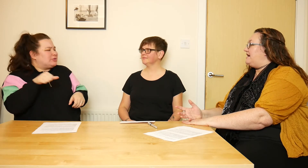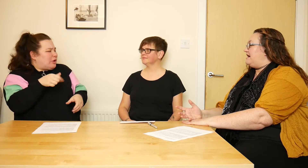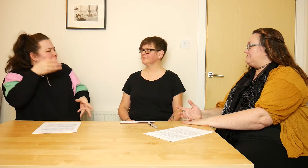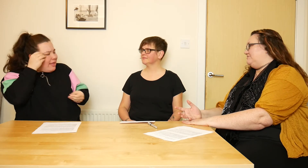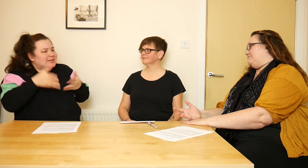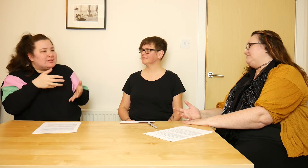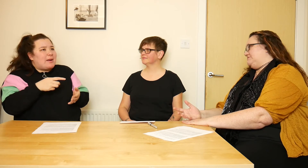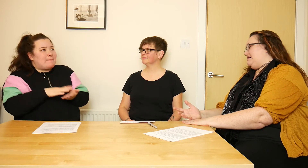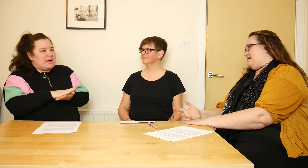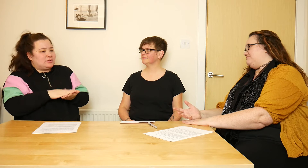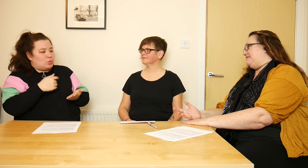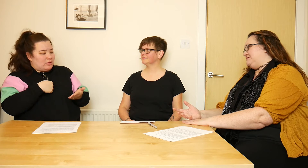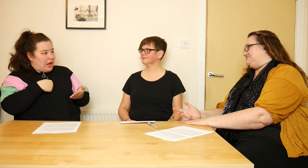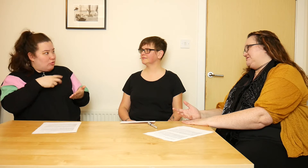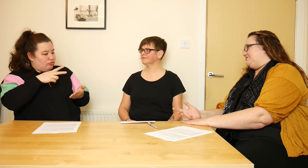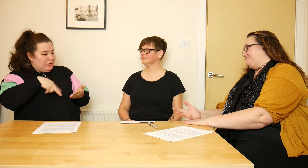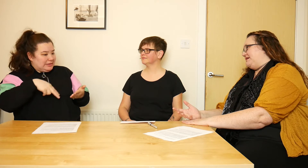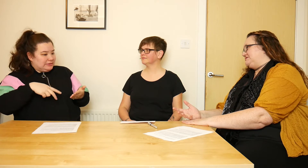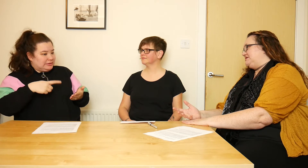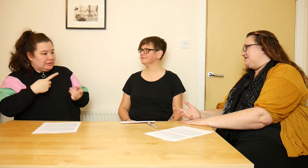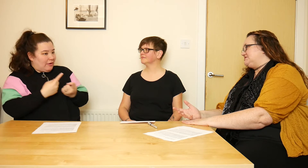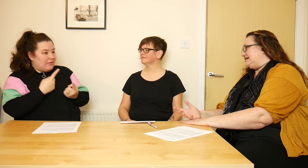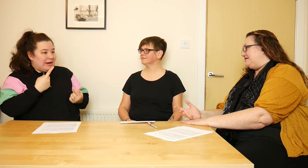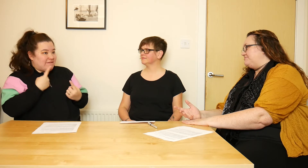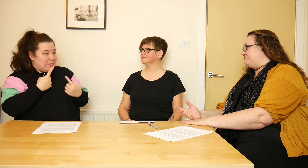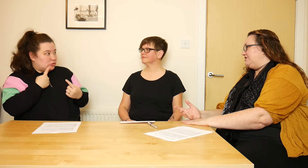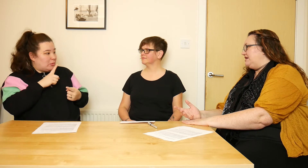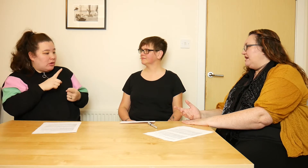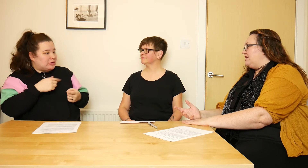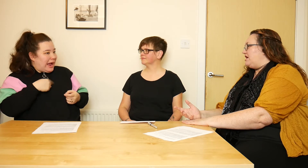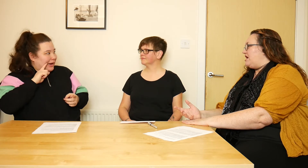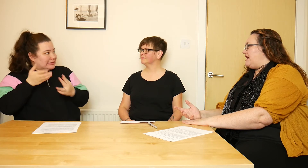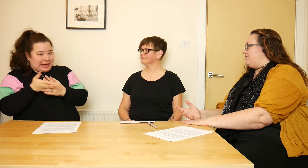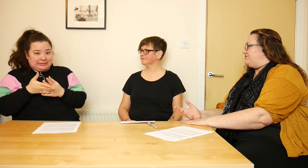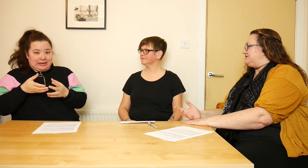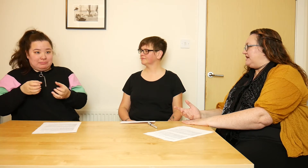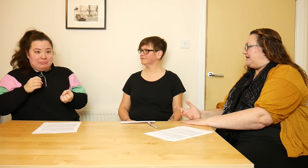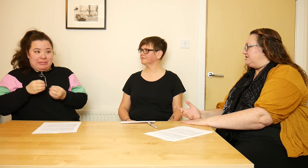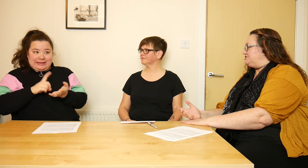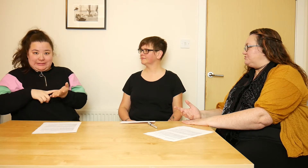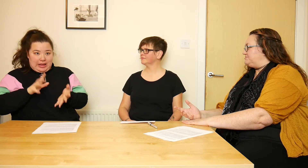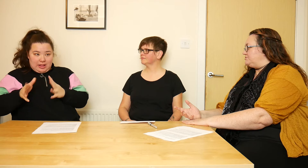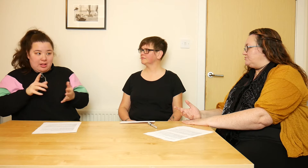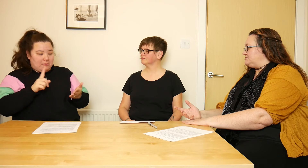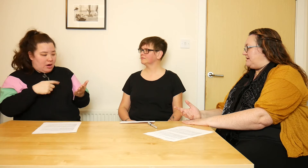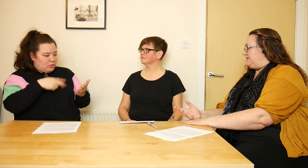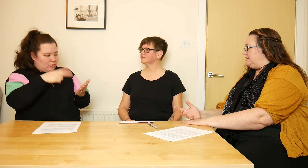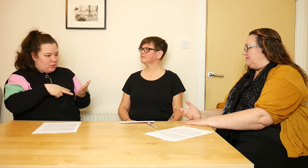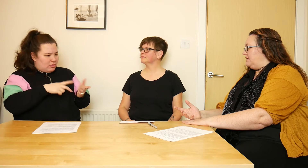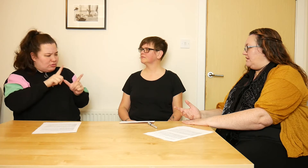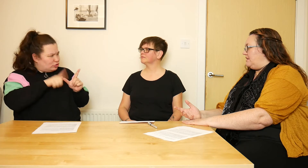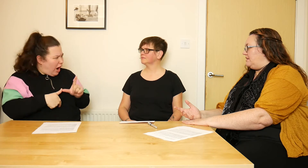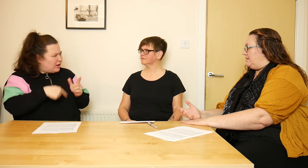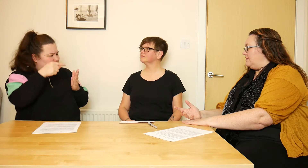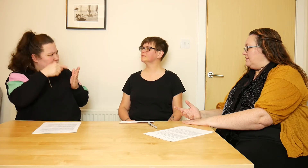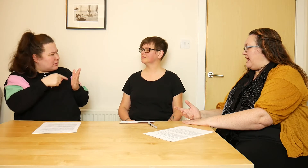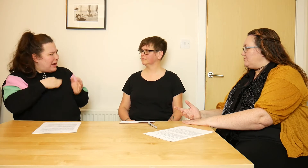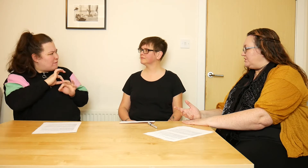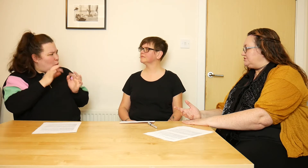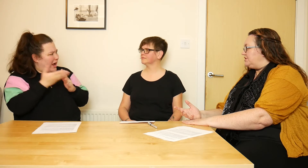I was still beginning to learn sign, but really written English was my main language.